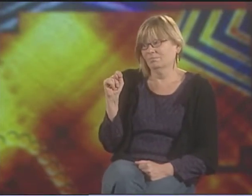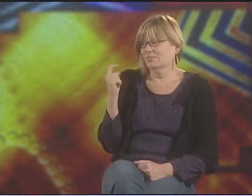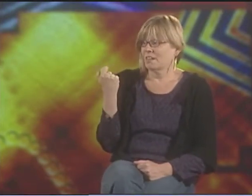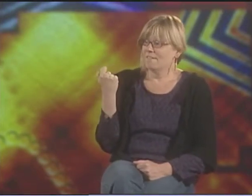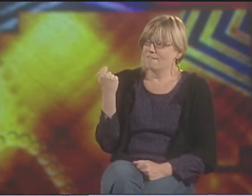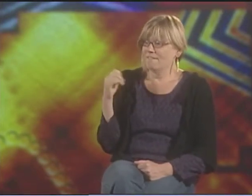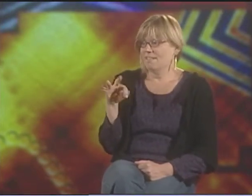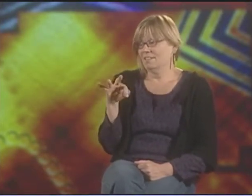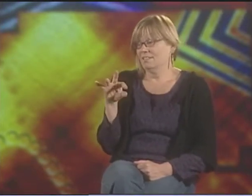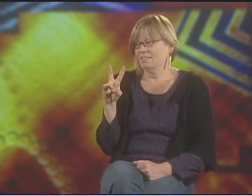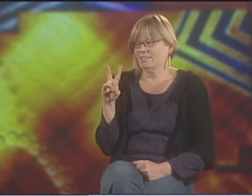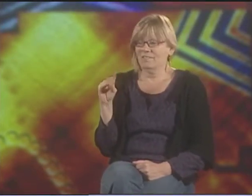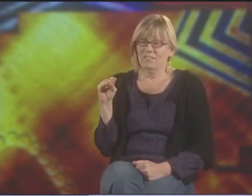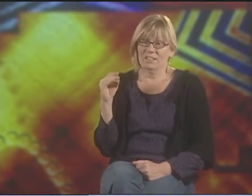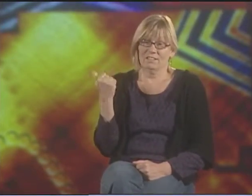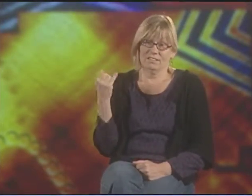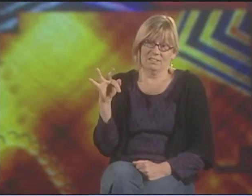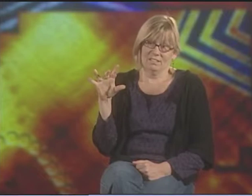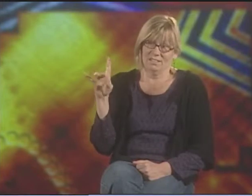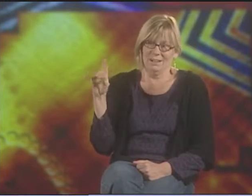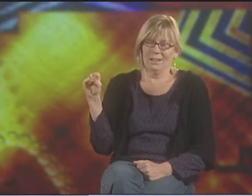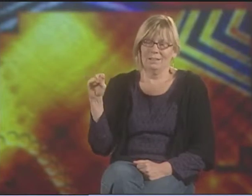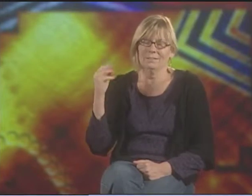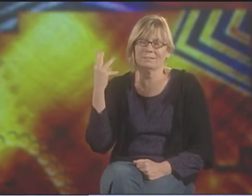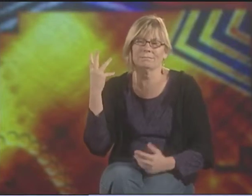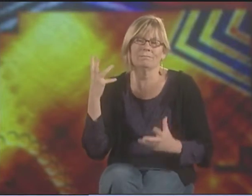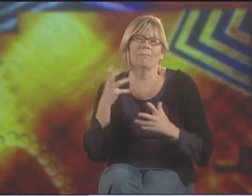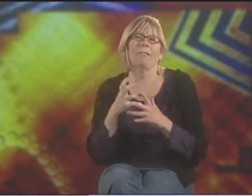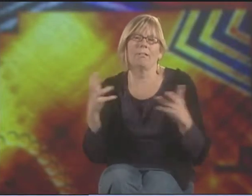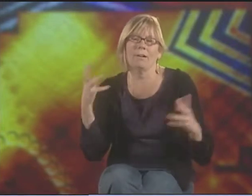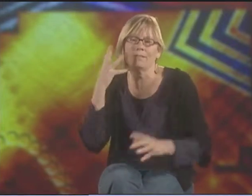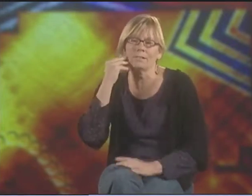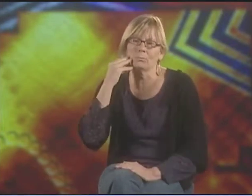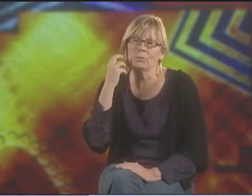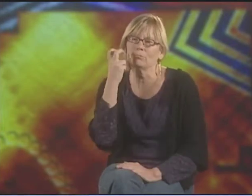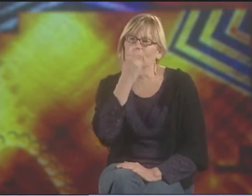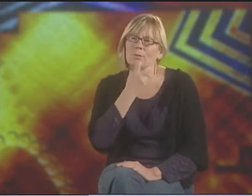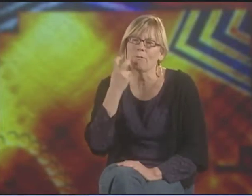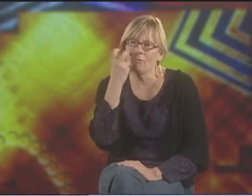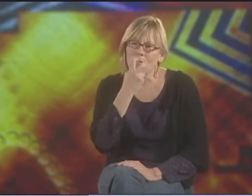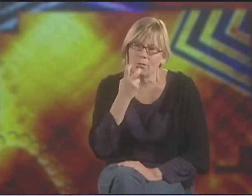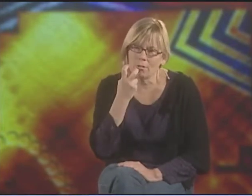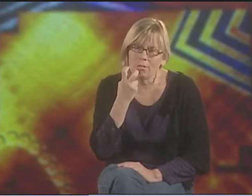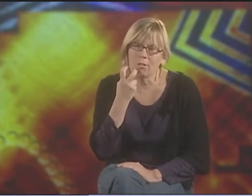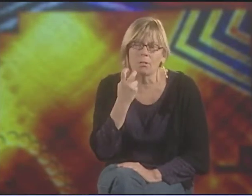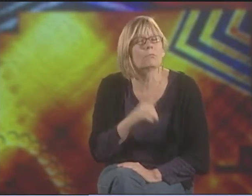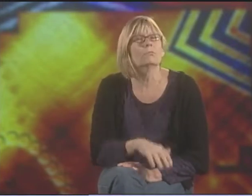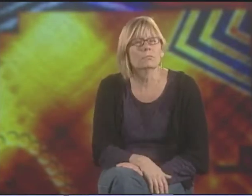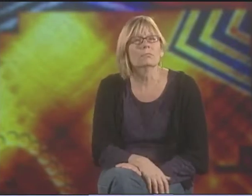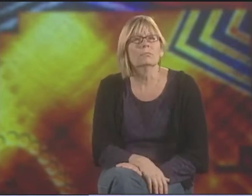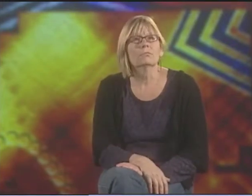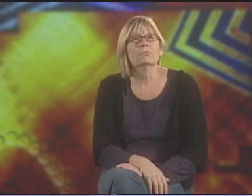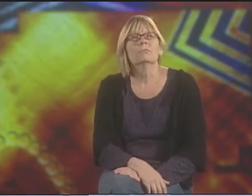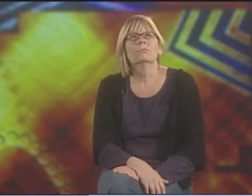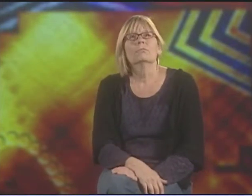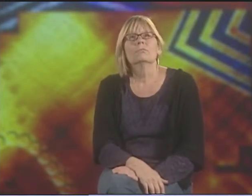IN THE SEVENTIES AND EIGHTIES EXPERIENCED. A LOT OF THEIR TIME WAS SPENT IN LIPREADING AND SPEECH TRAINING.